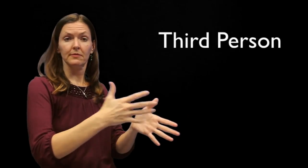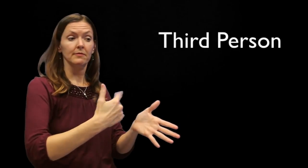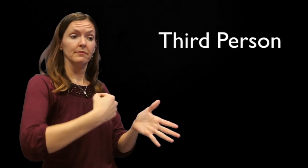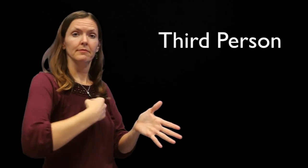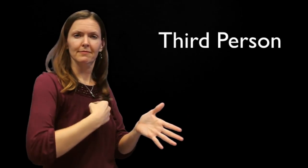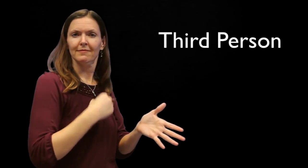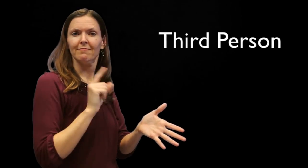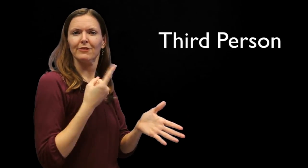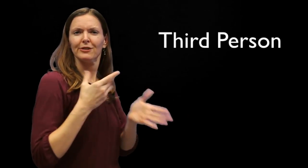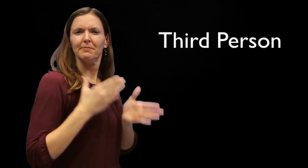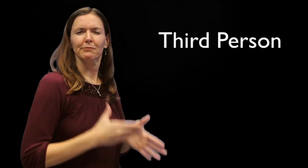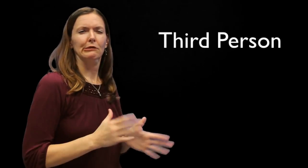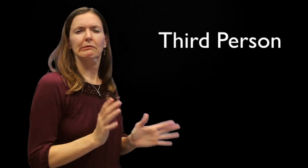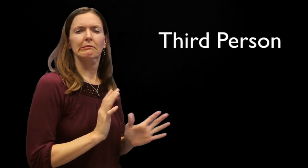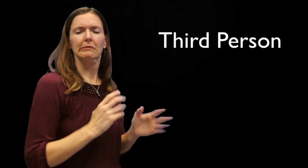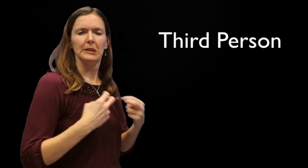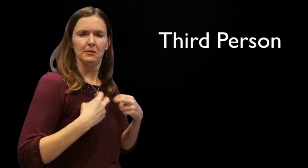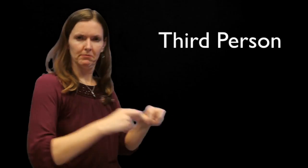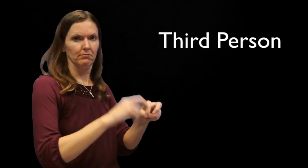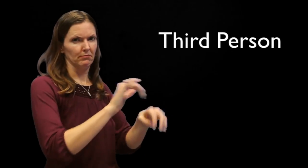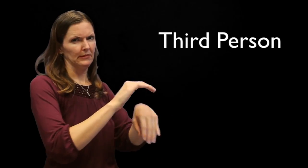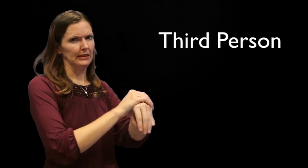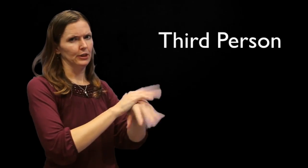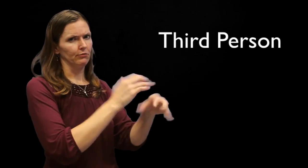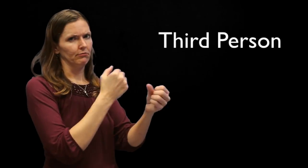"I" is an example of first person pronoun. Switch to third person pronouns. That's a feature of academic